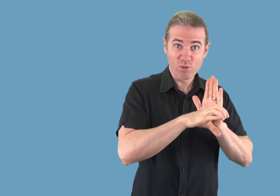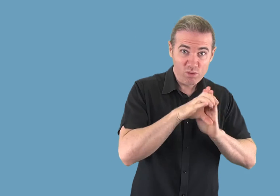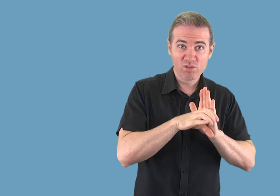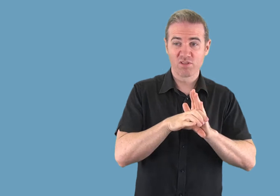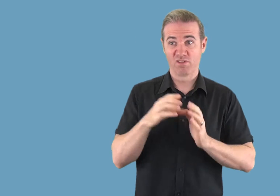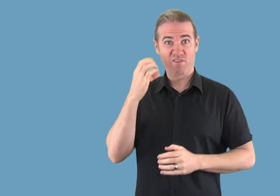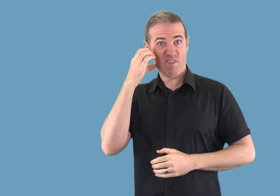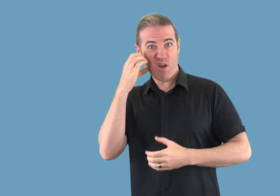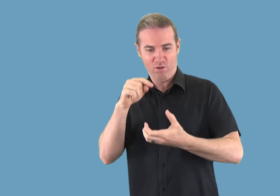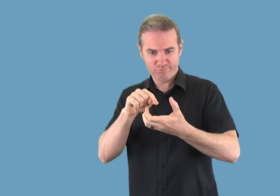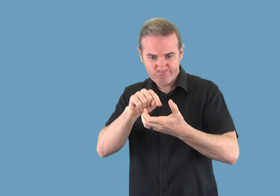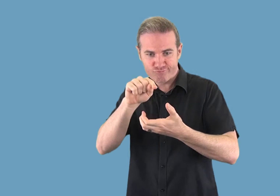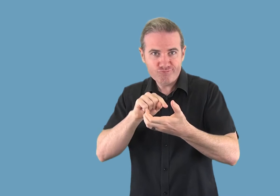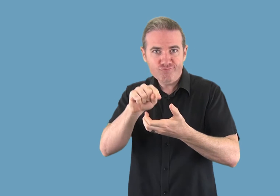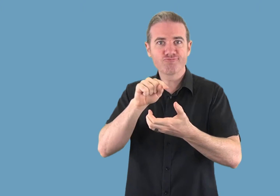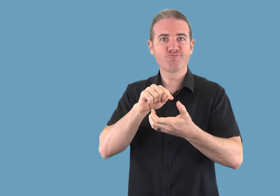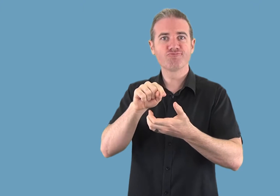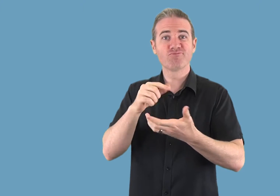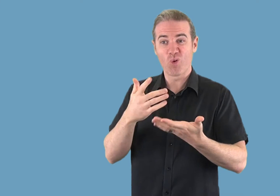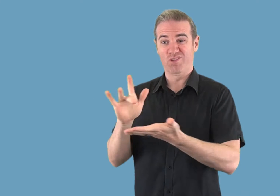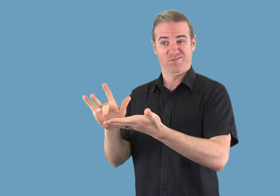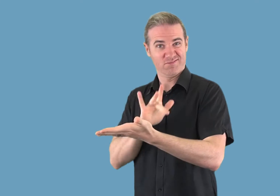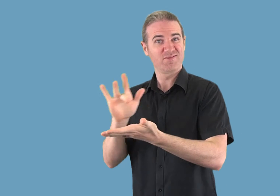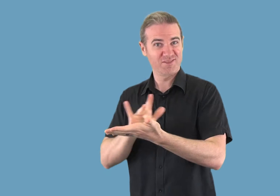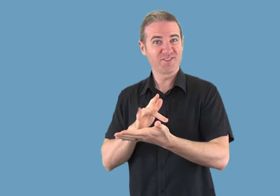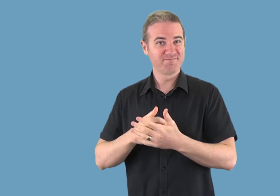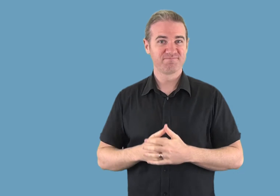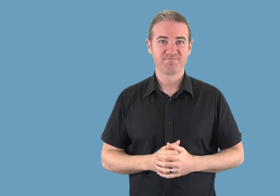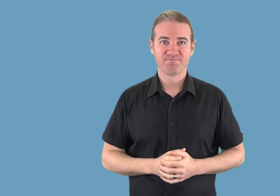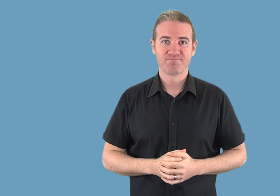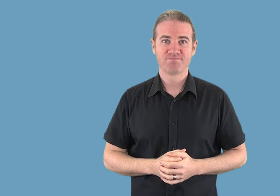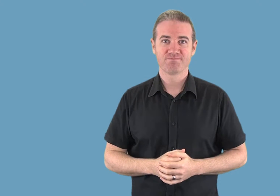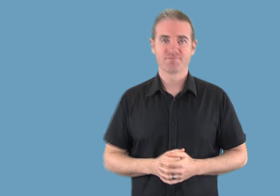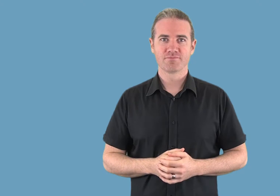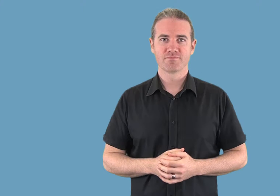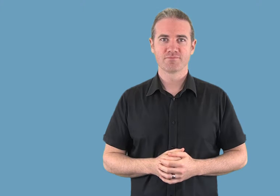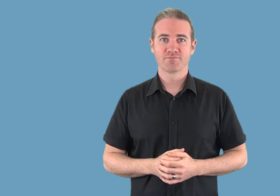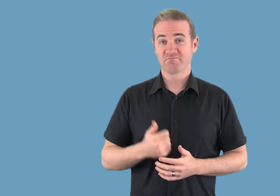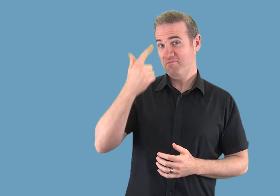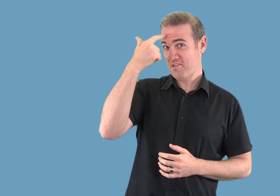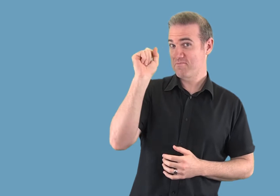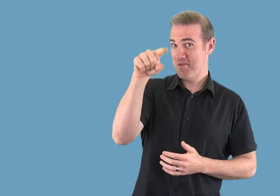You can use social media on a variety of devices, including computers, mobile phones and tablets.